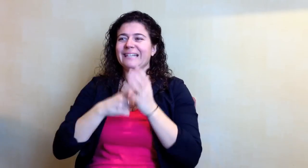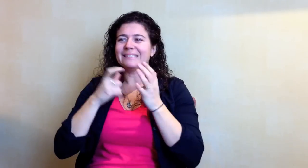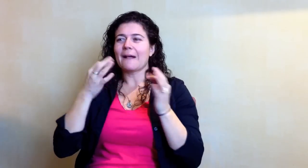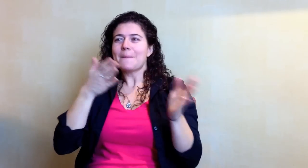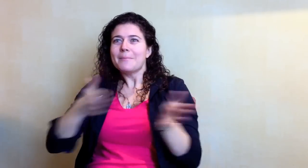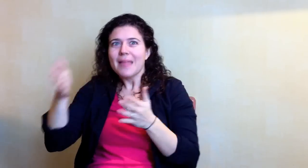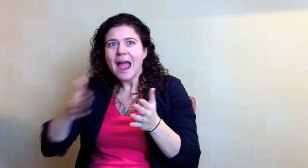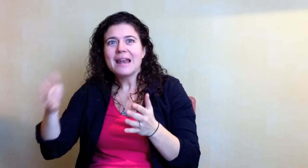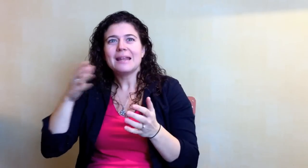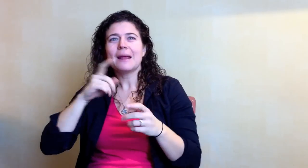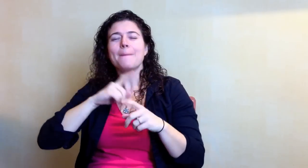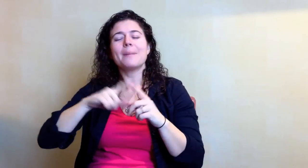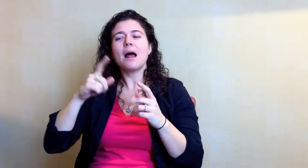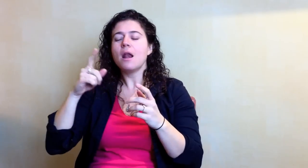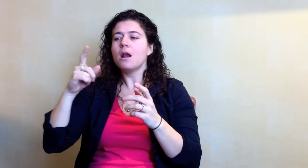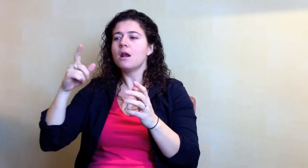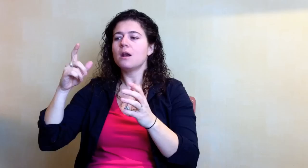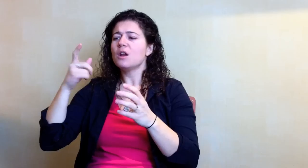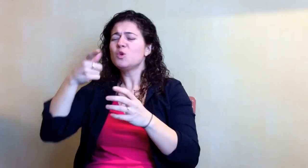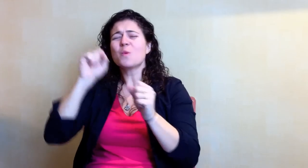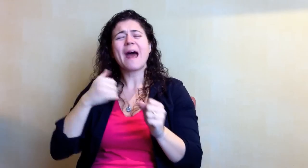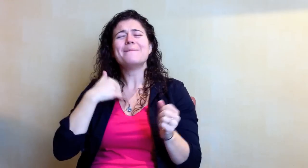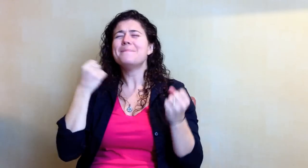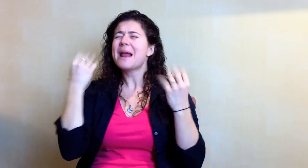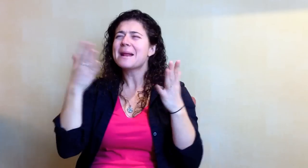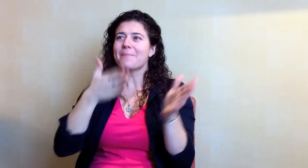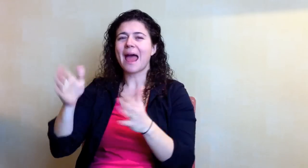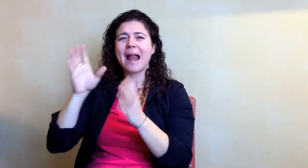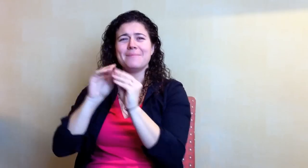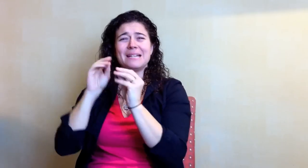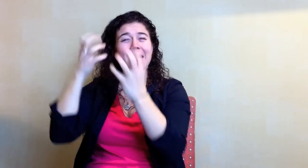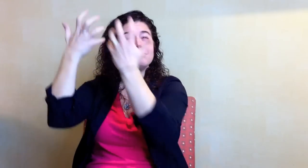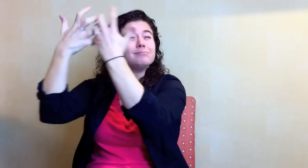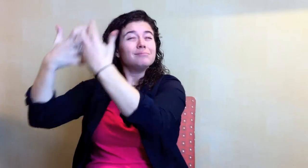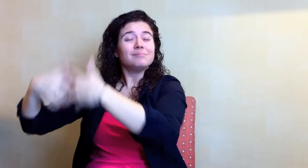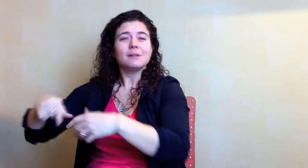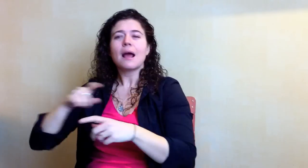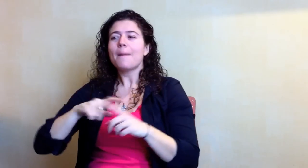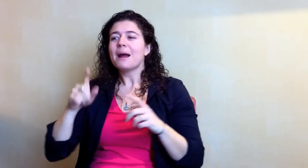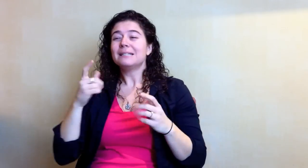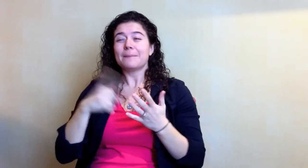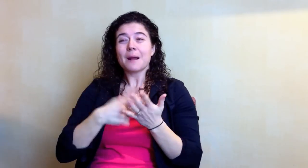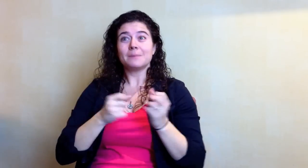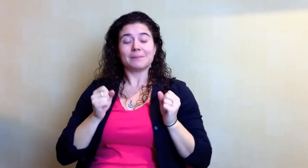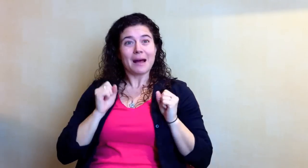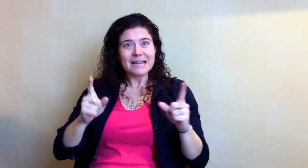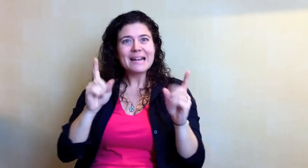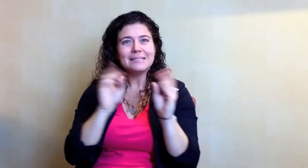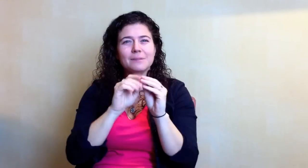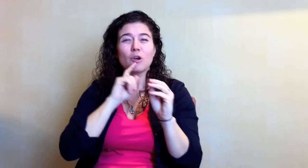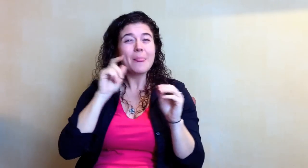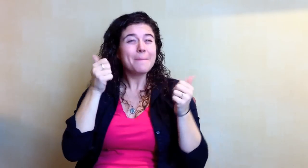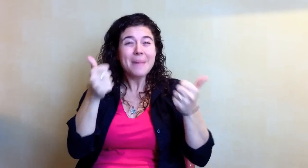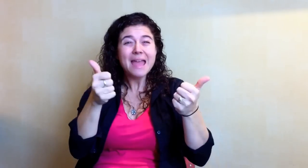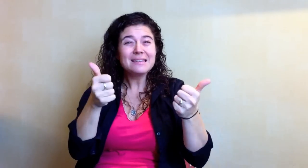It takes a lot of planning... you can have many planned meetings, but the spontaneous meetings are the best.